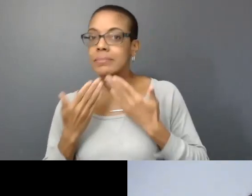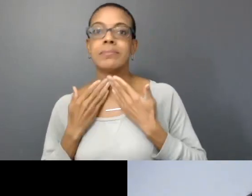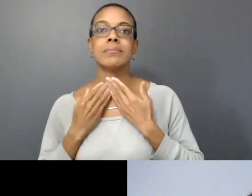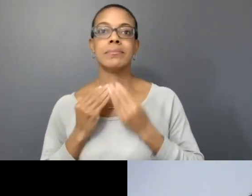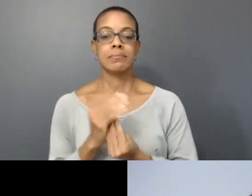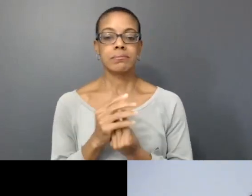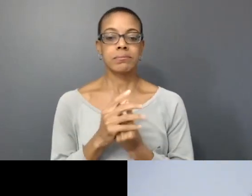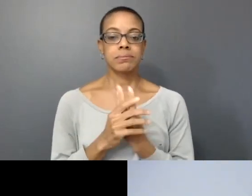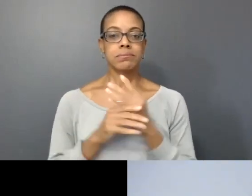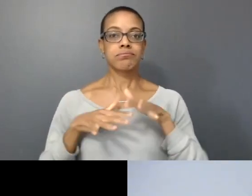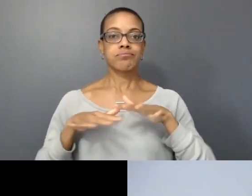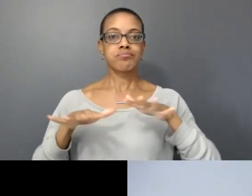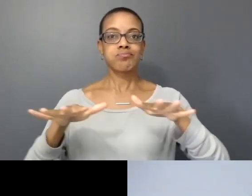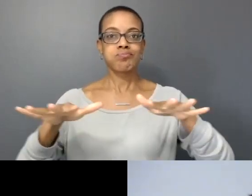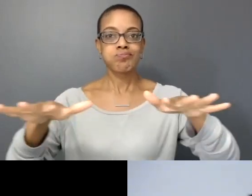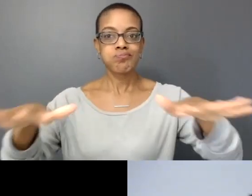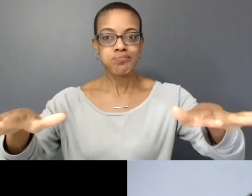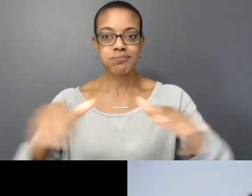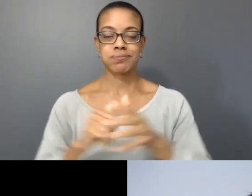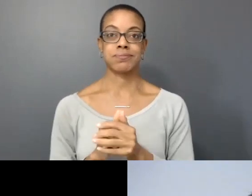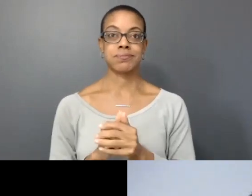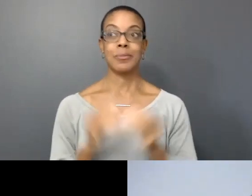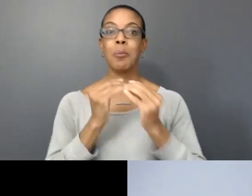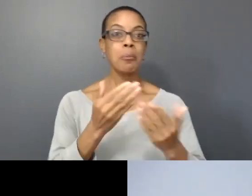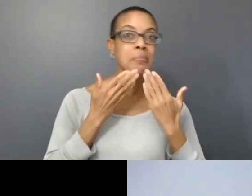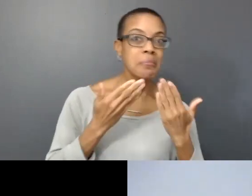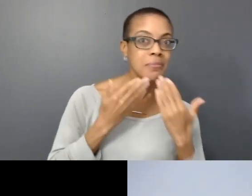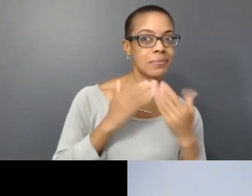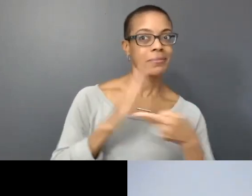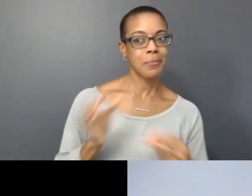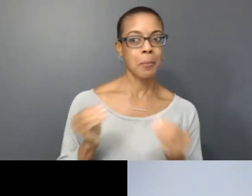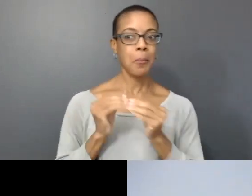we are, the the more fun and more joy we can bring into this event.